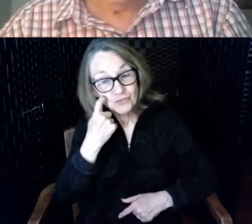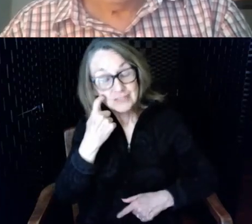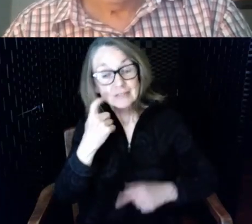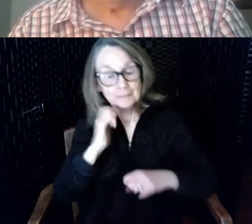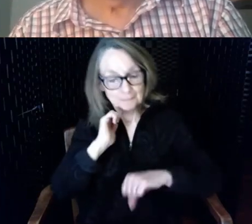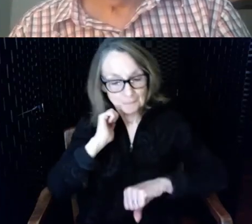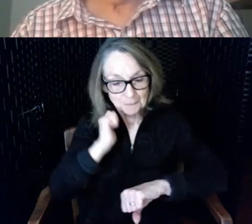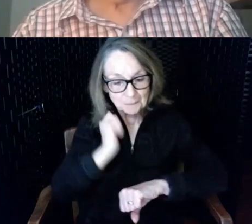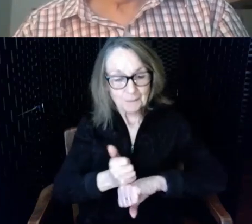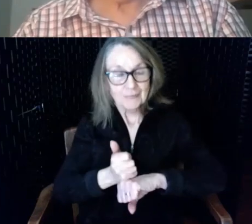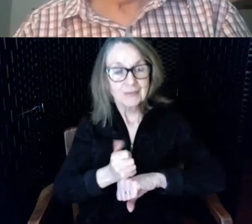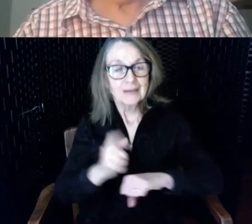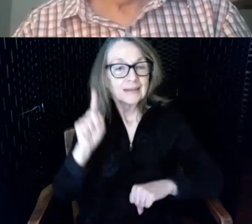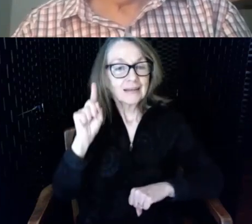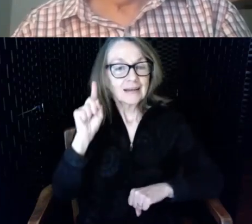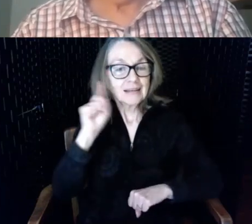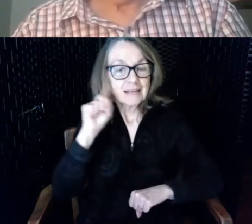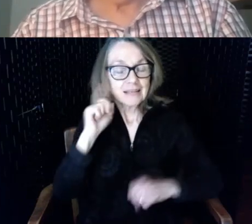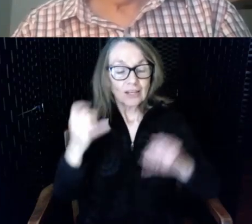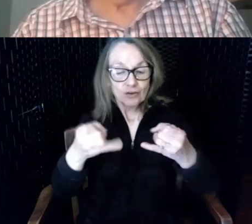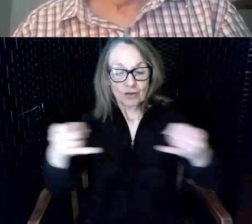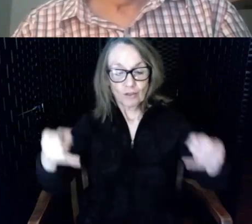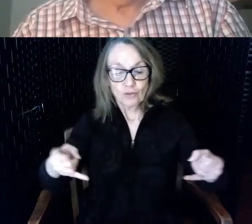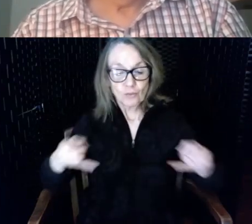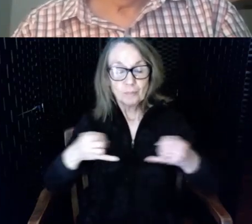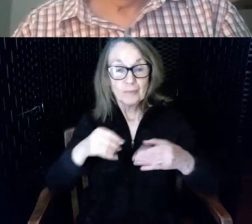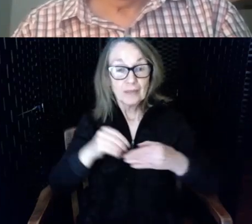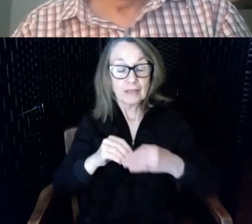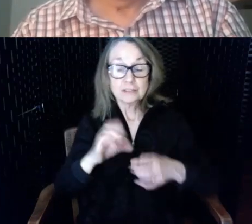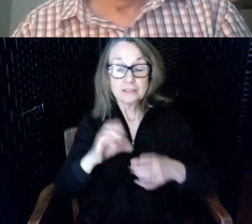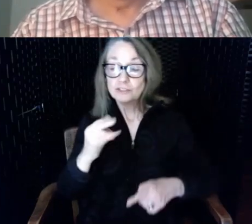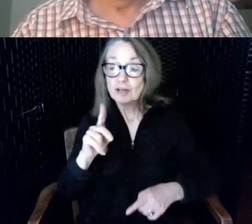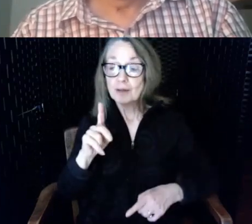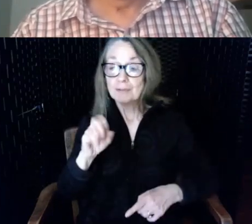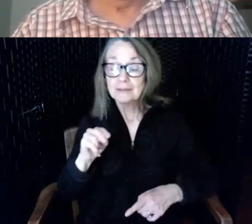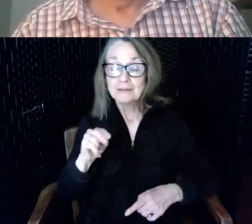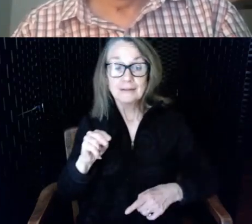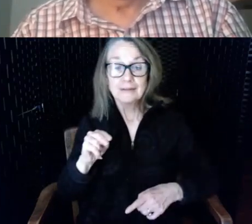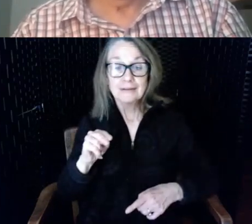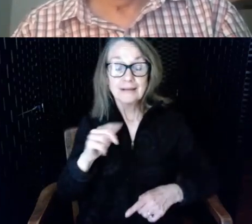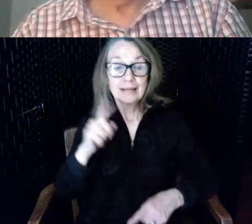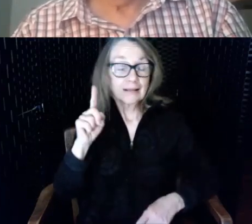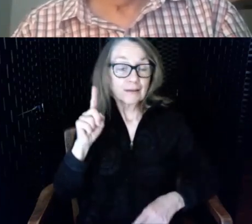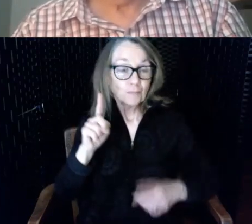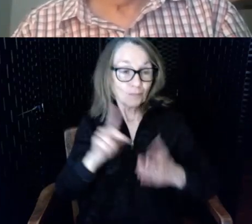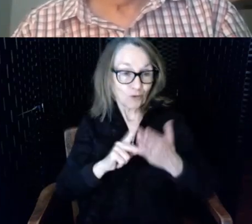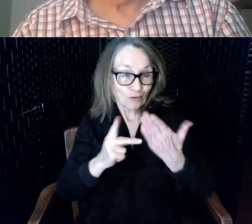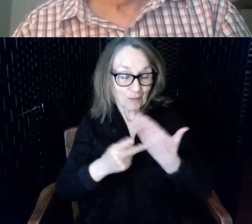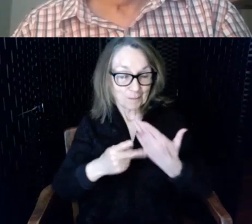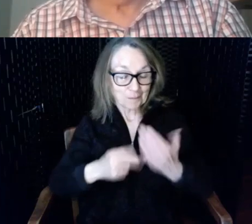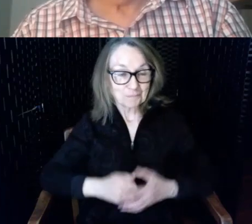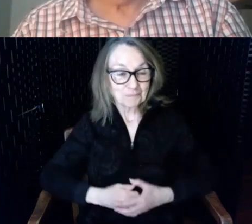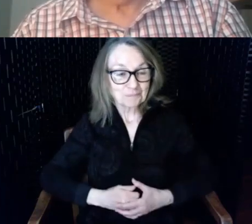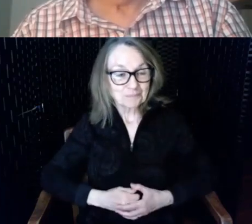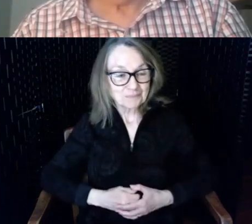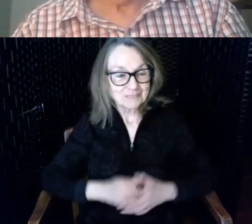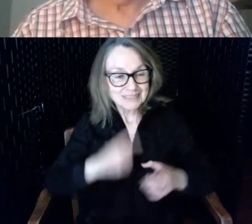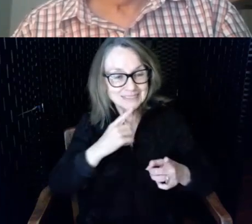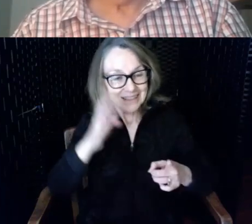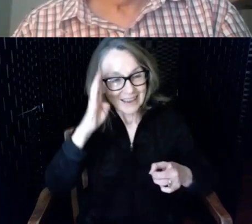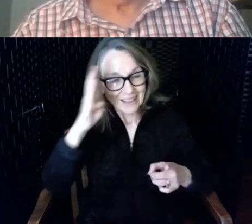Champlin program room Joyce say hello thank you we will hear